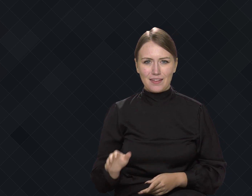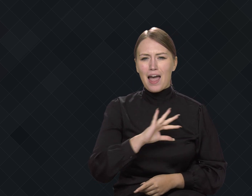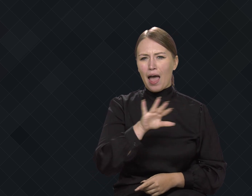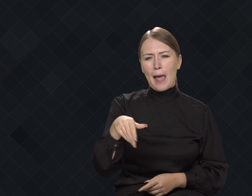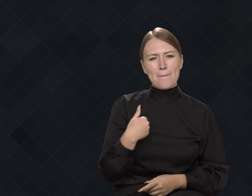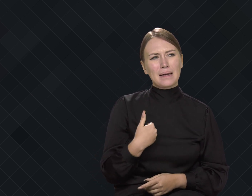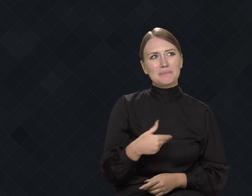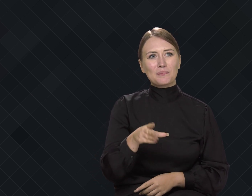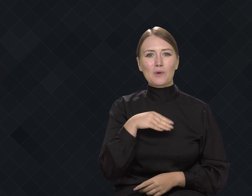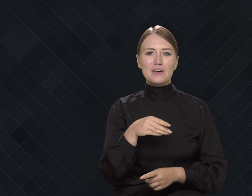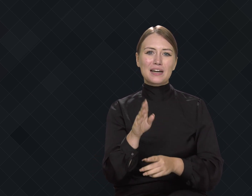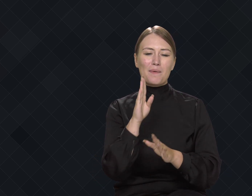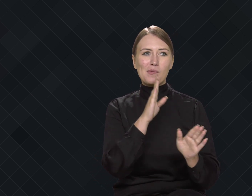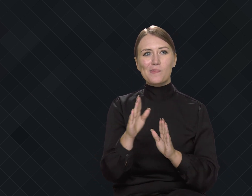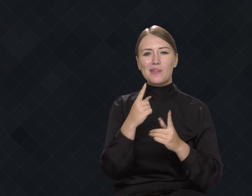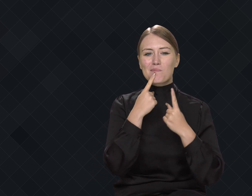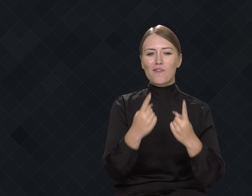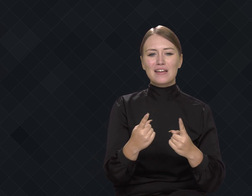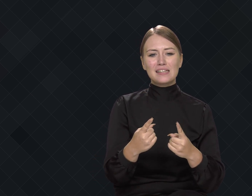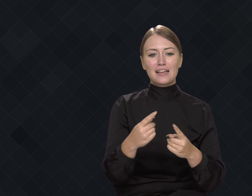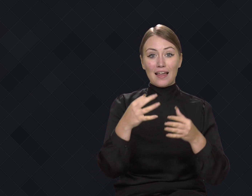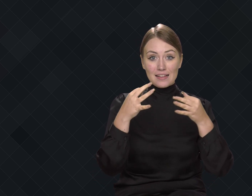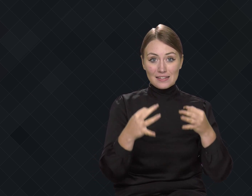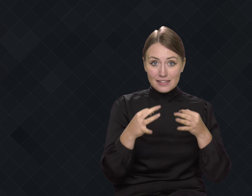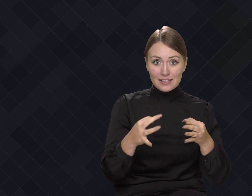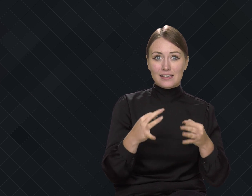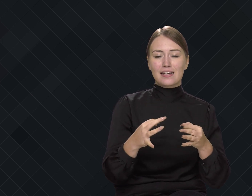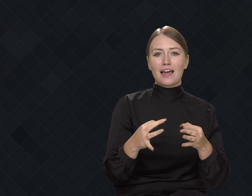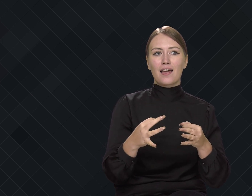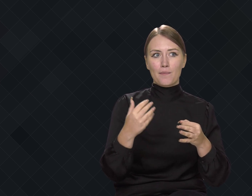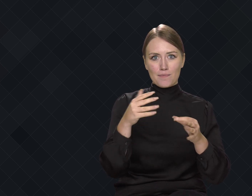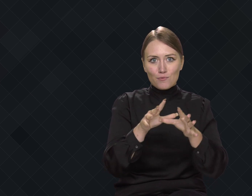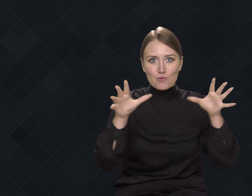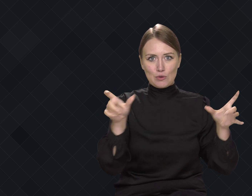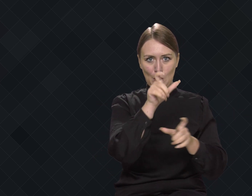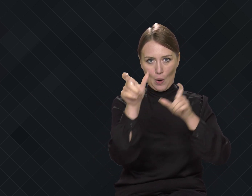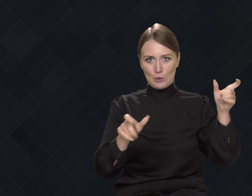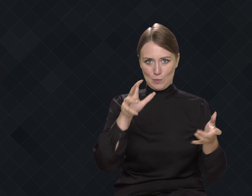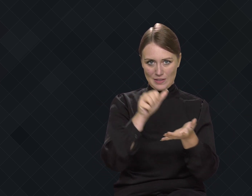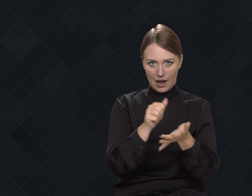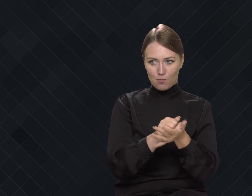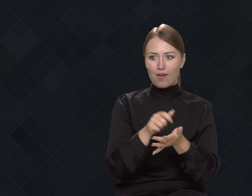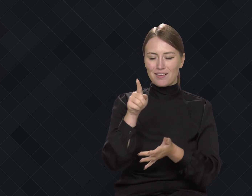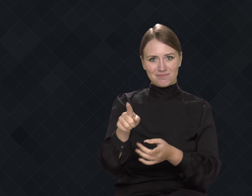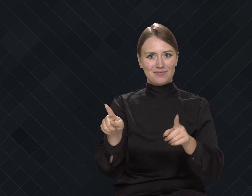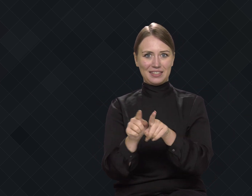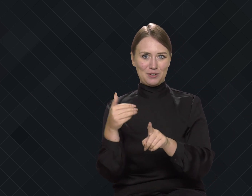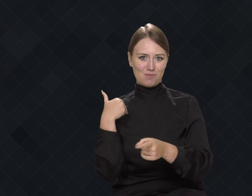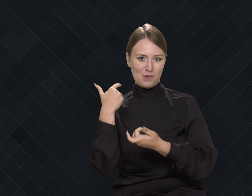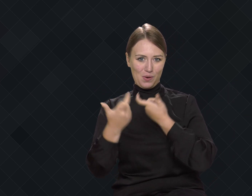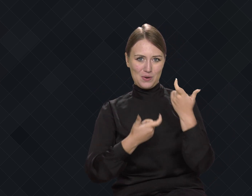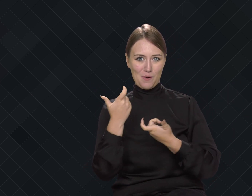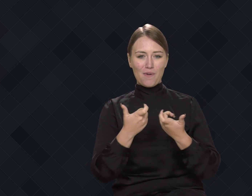We can say that he did what many organizations and individuals are doing today.